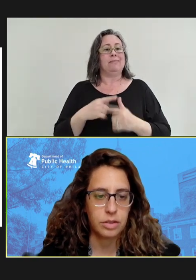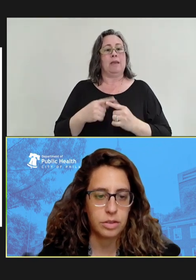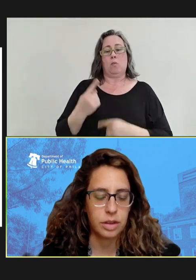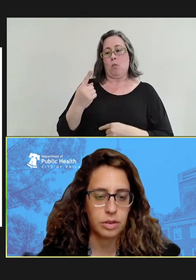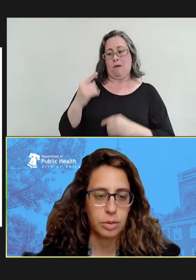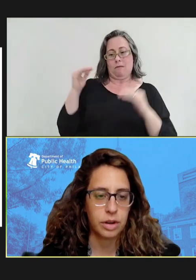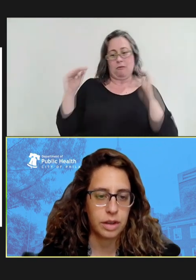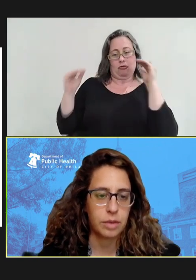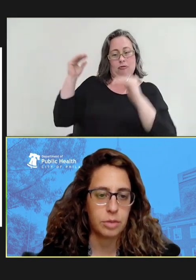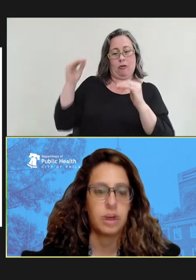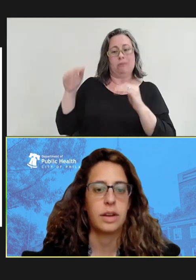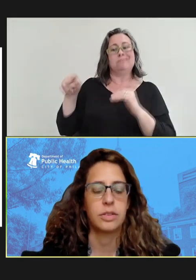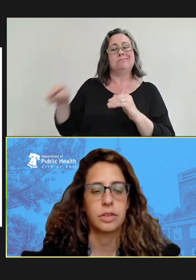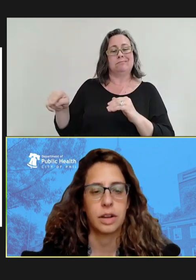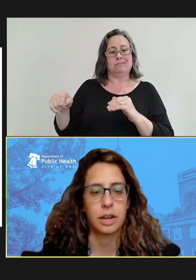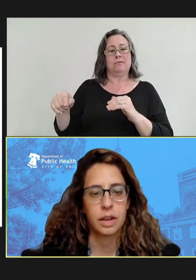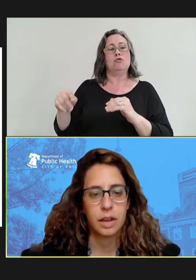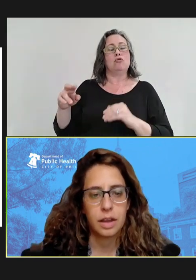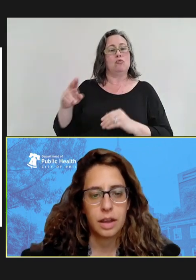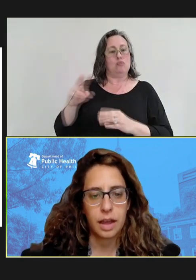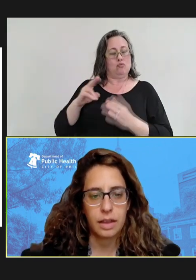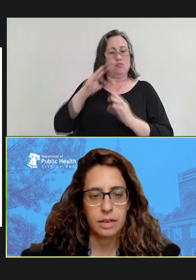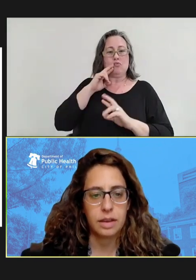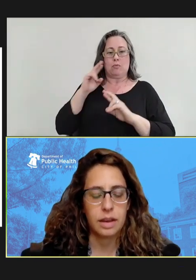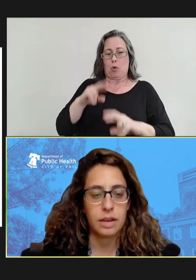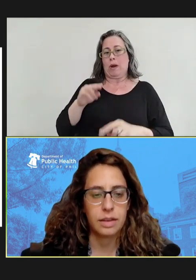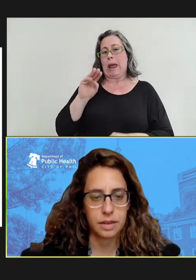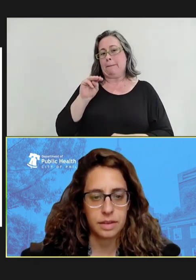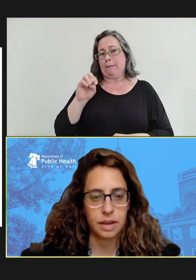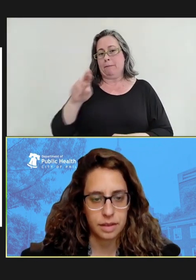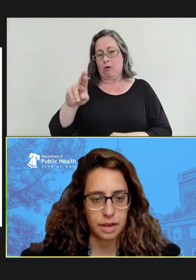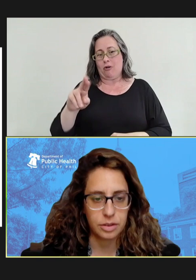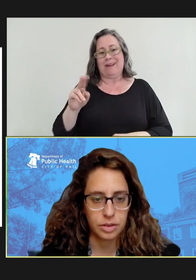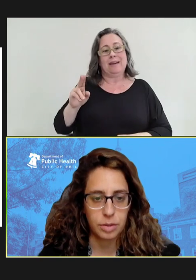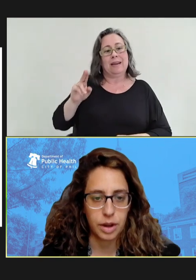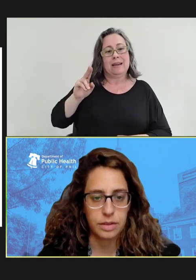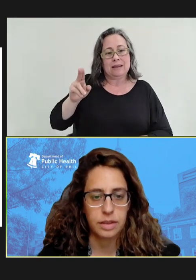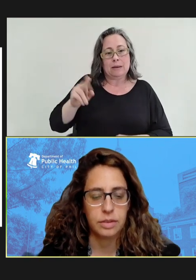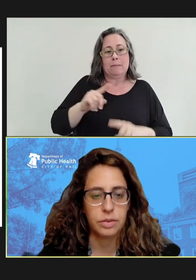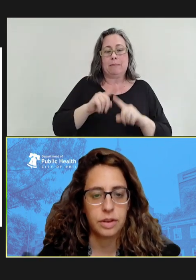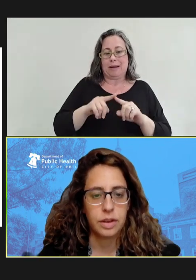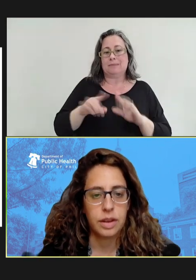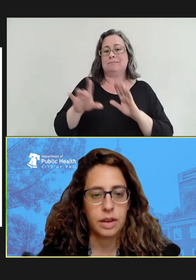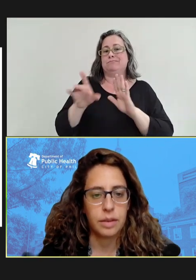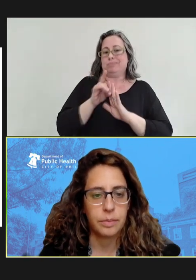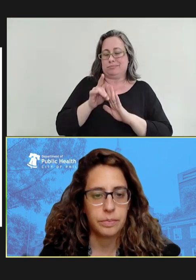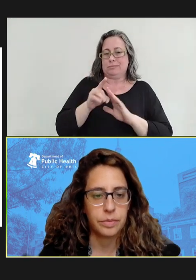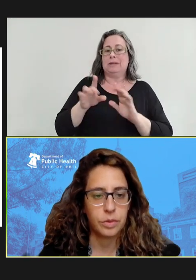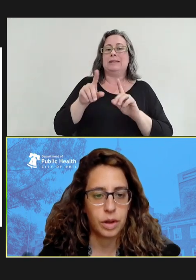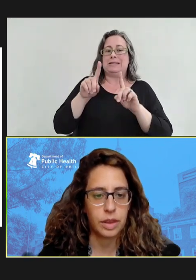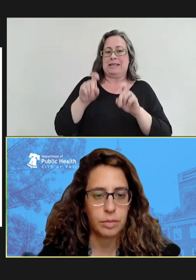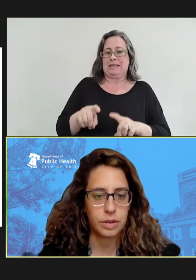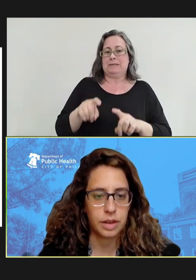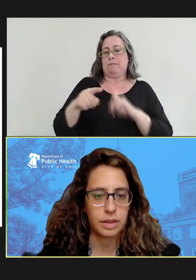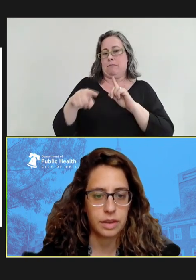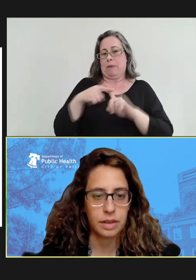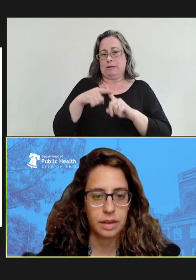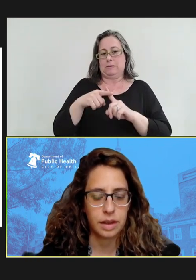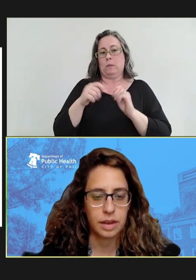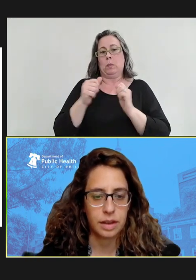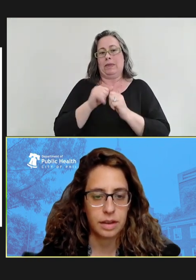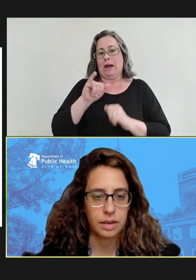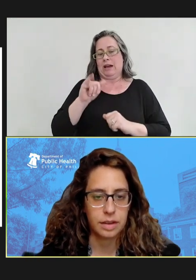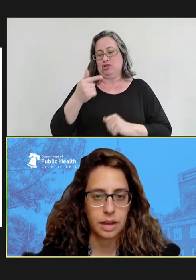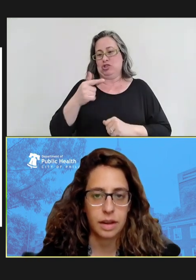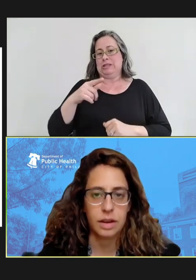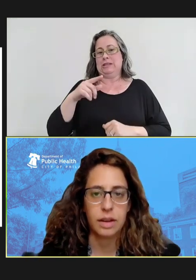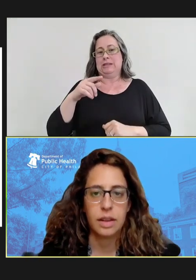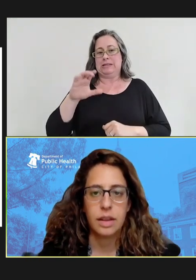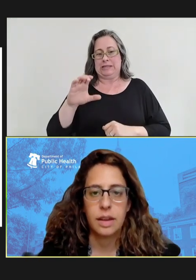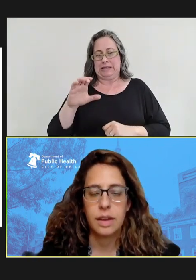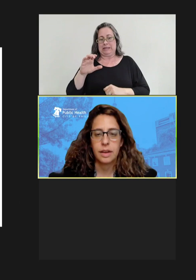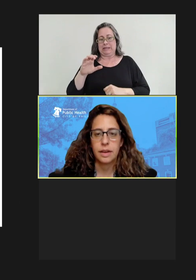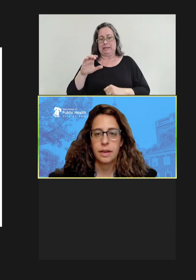who did report an MMR history and did test IgG positive when they presented to care.